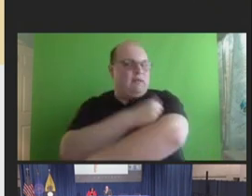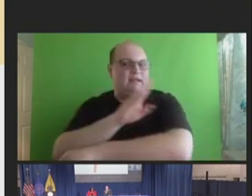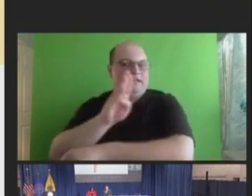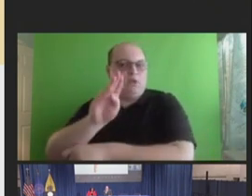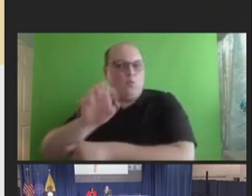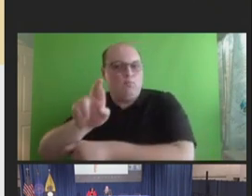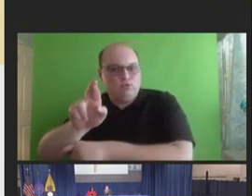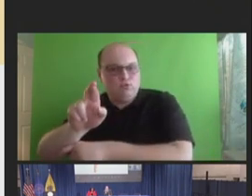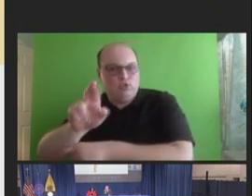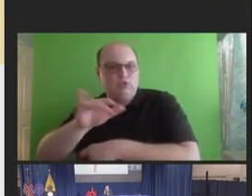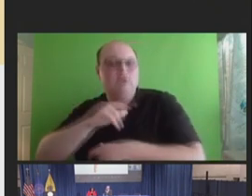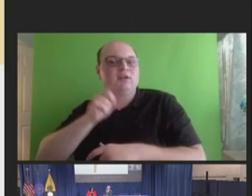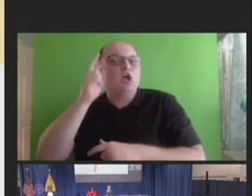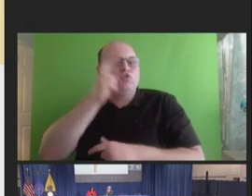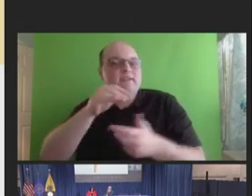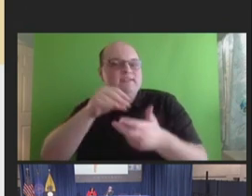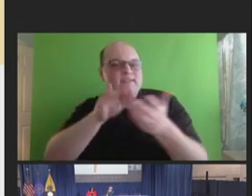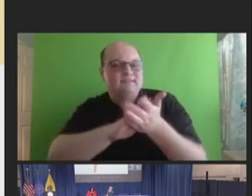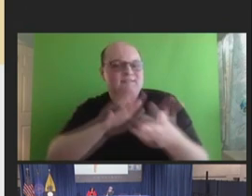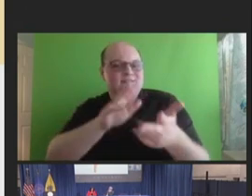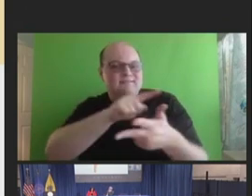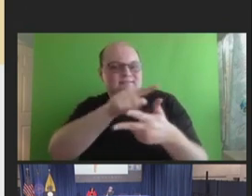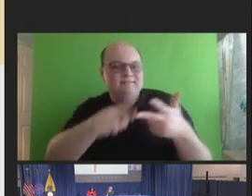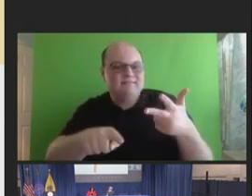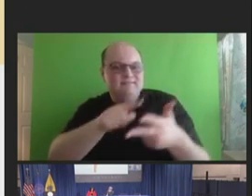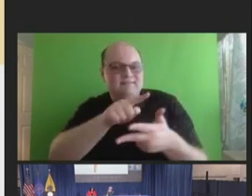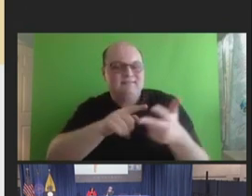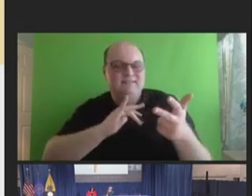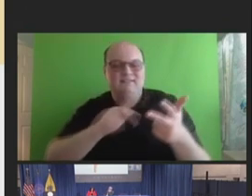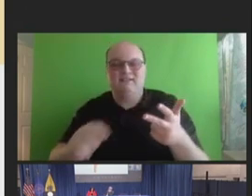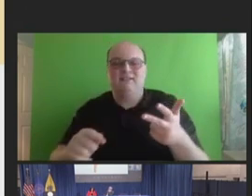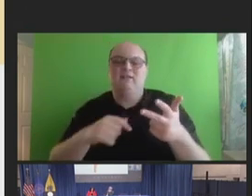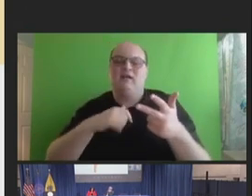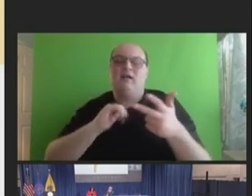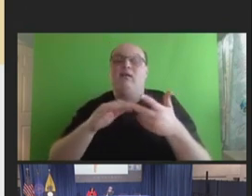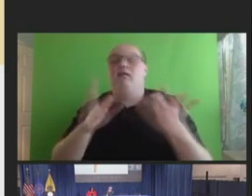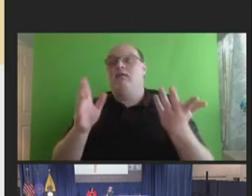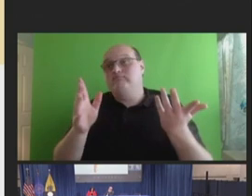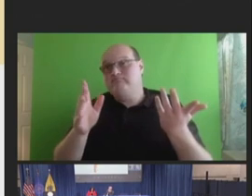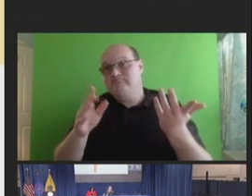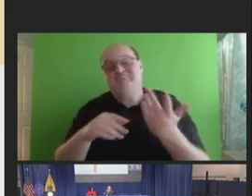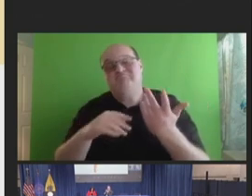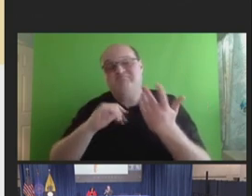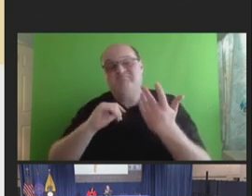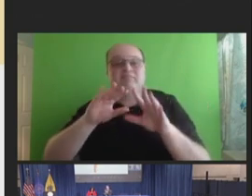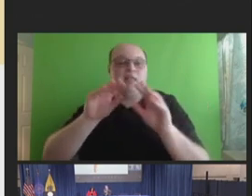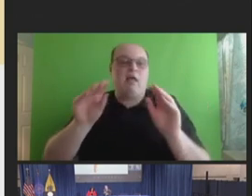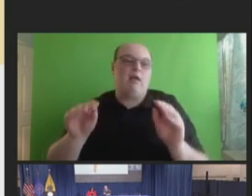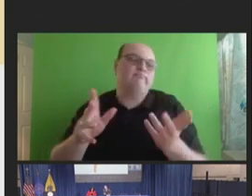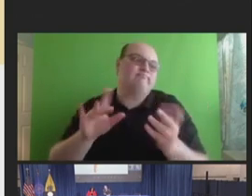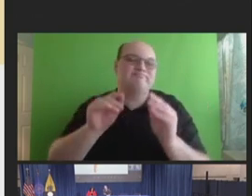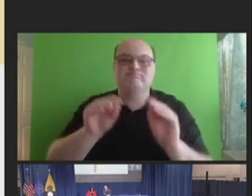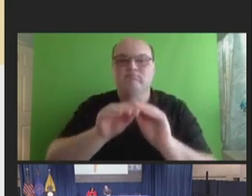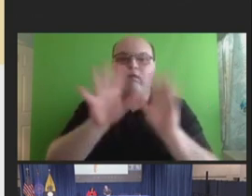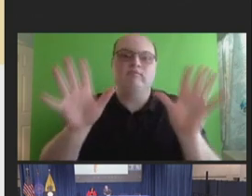And, you know, I think when you look at this, obviously, there's this sense that healthcare